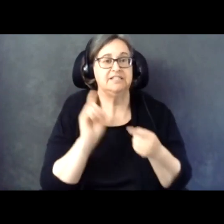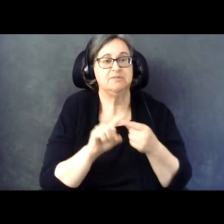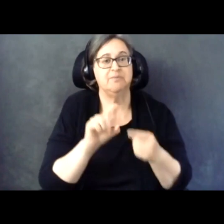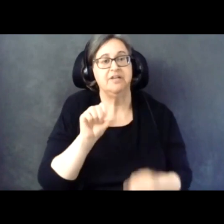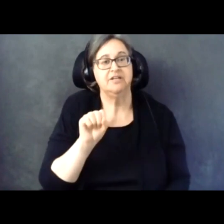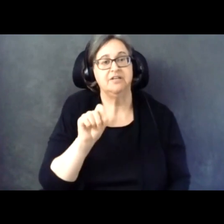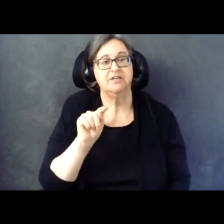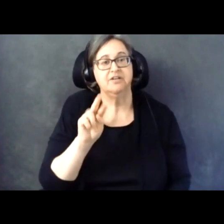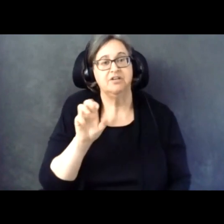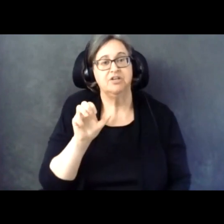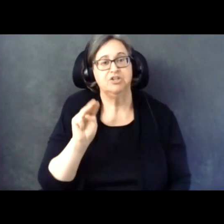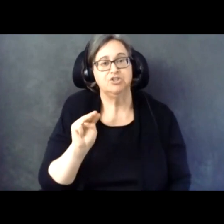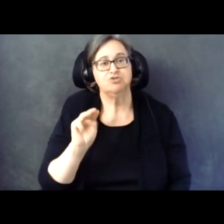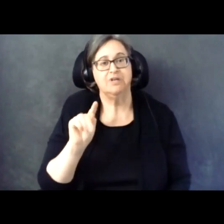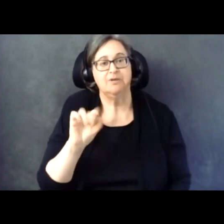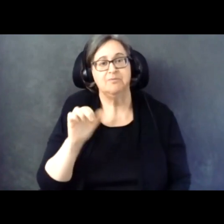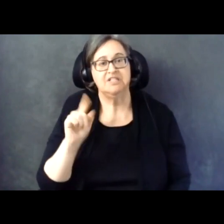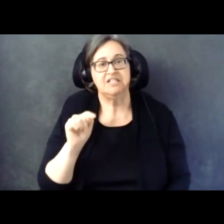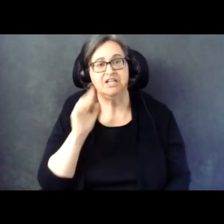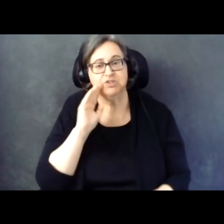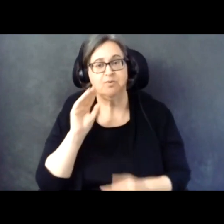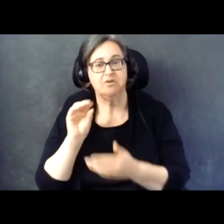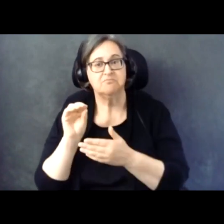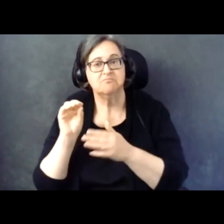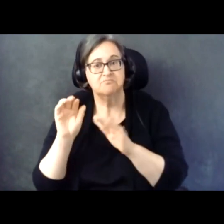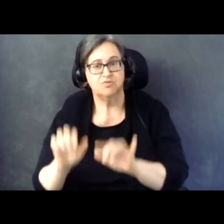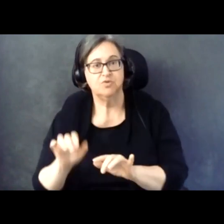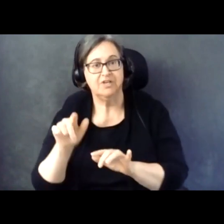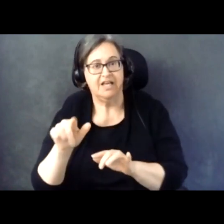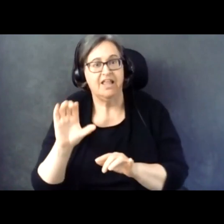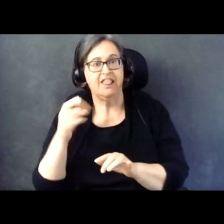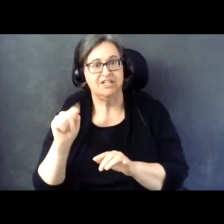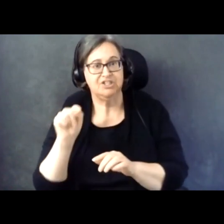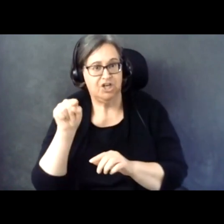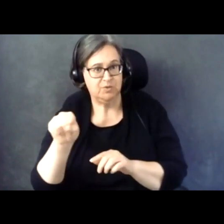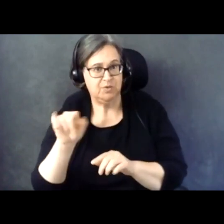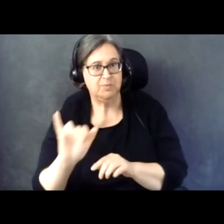which we will also be putting in the chat throughout the event.